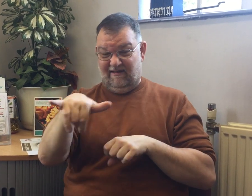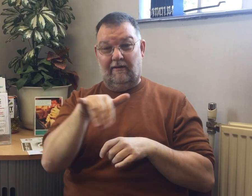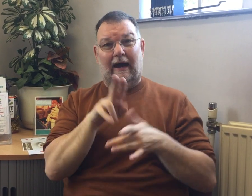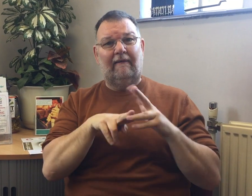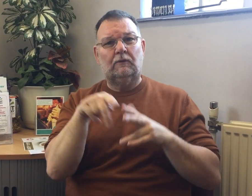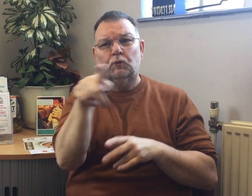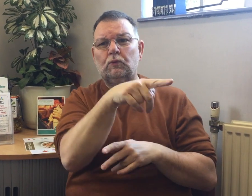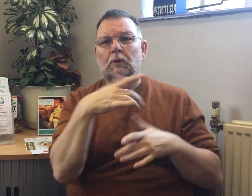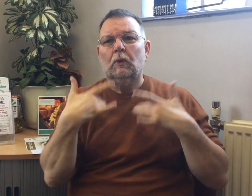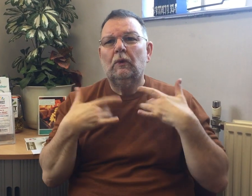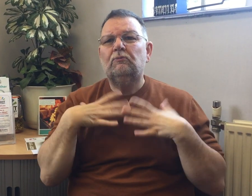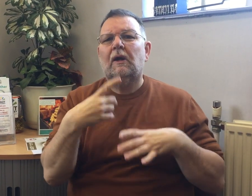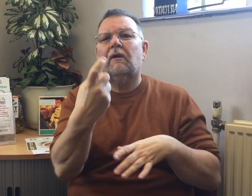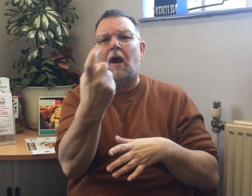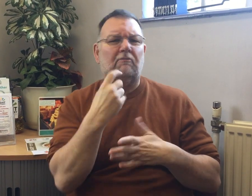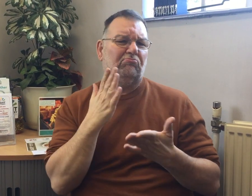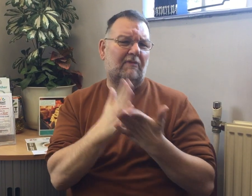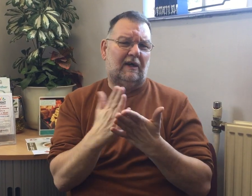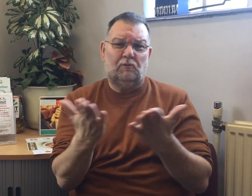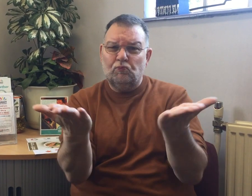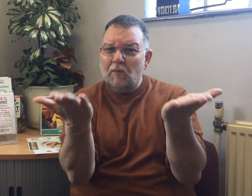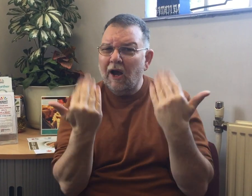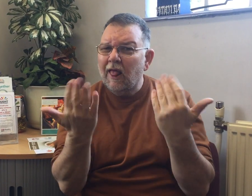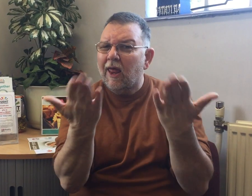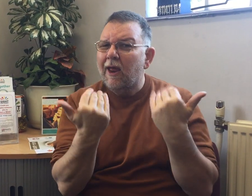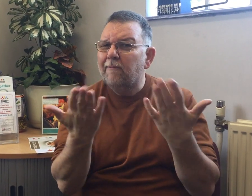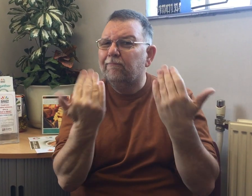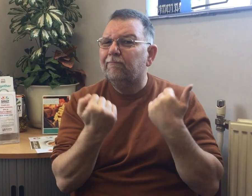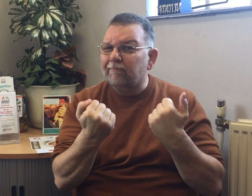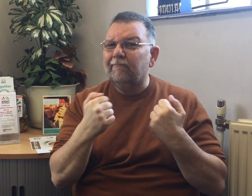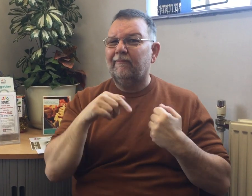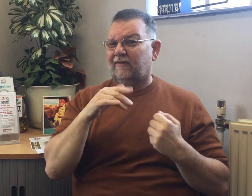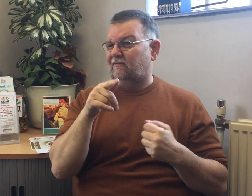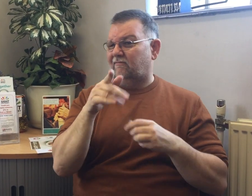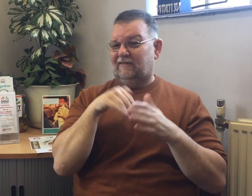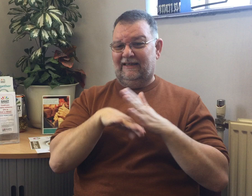If you are interested in coming along then you are very welcome